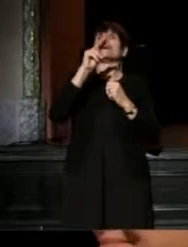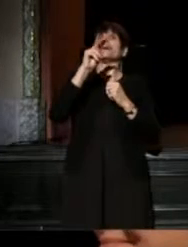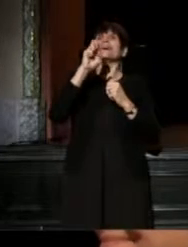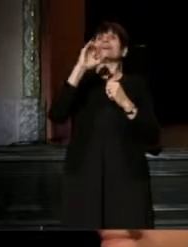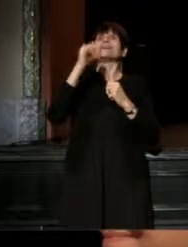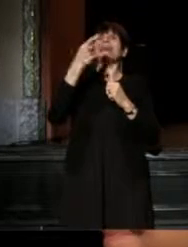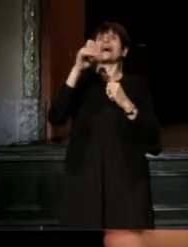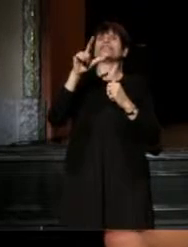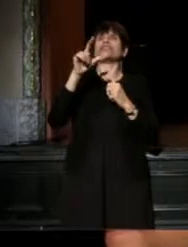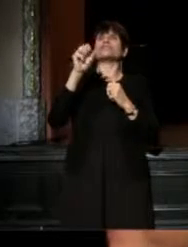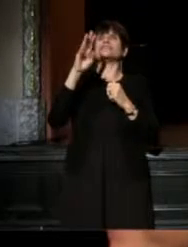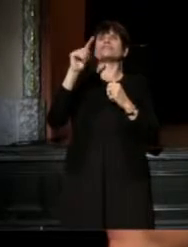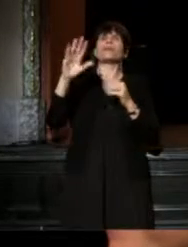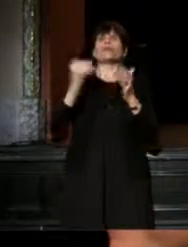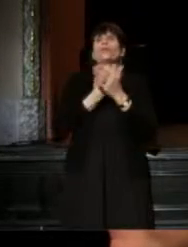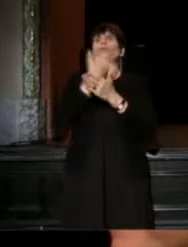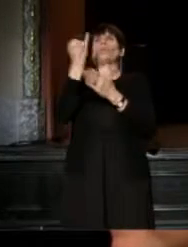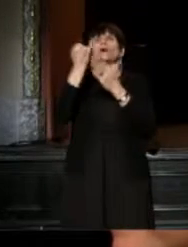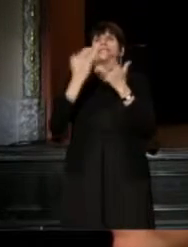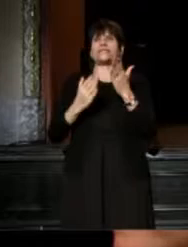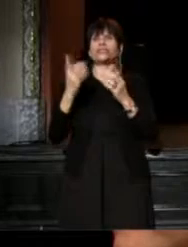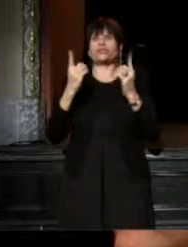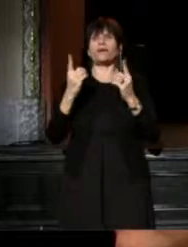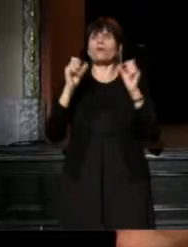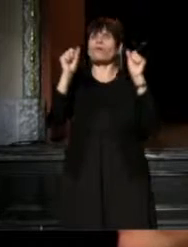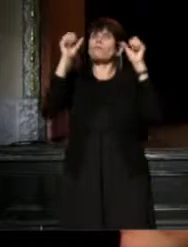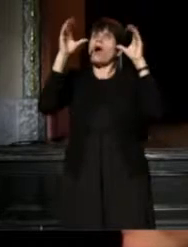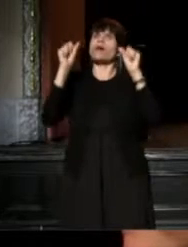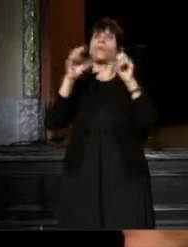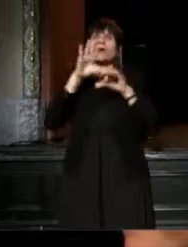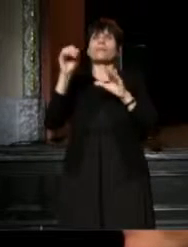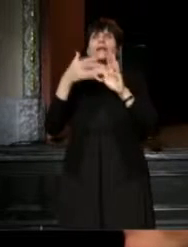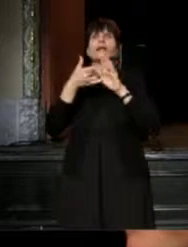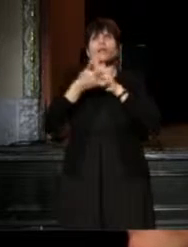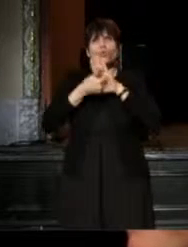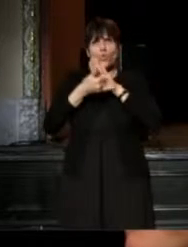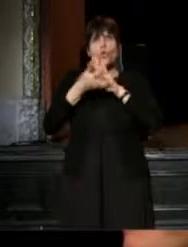the brand new Artistic Director of a remarkable company in New York called The Flea Theater,